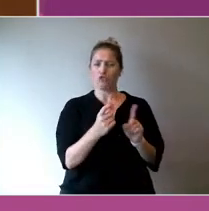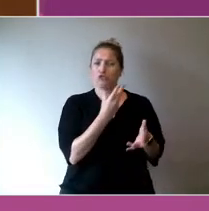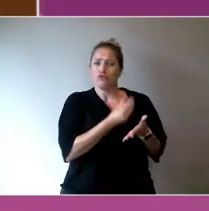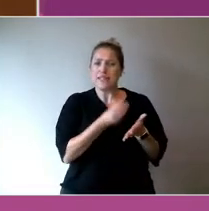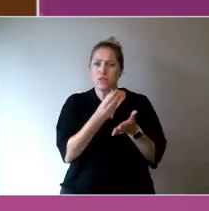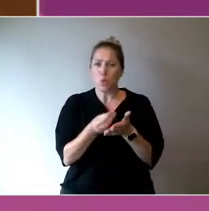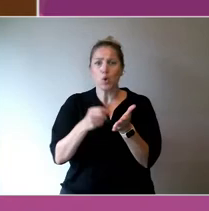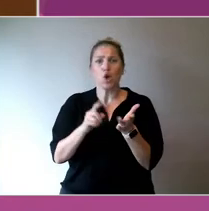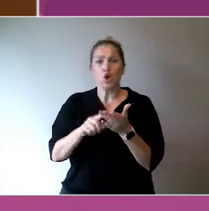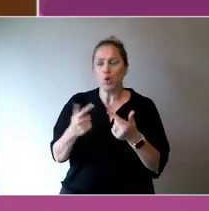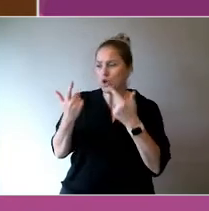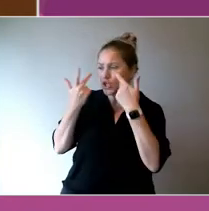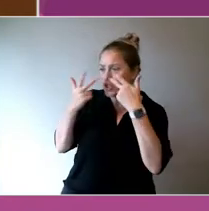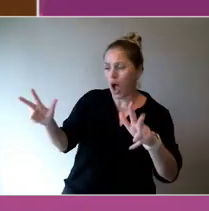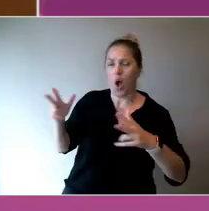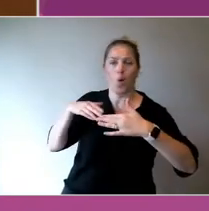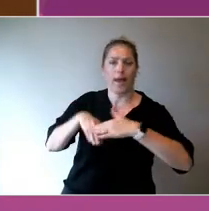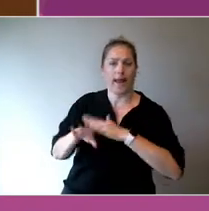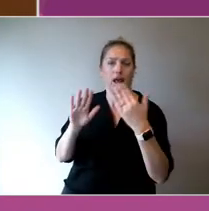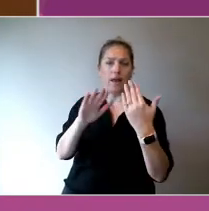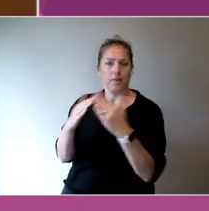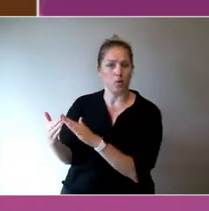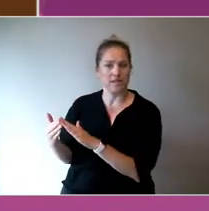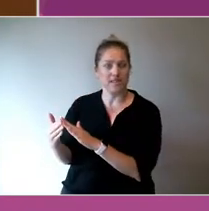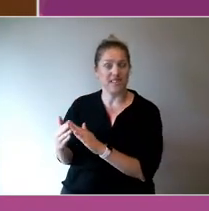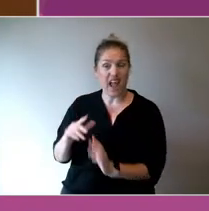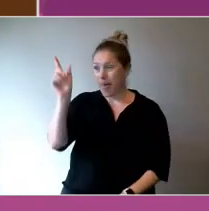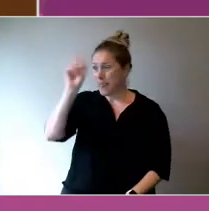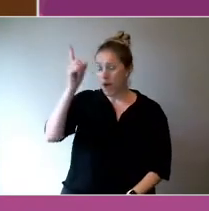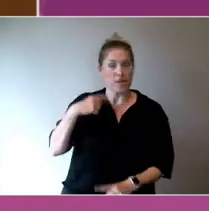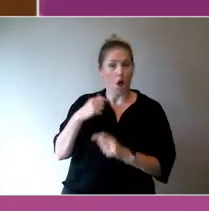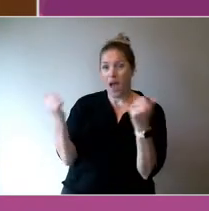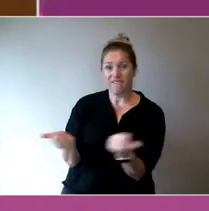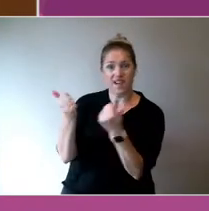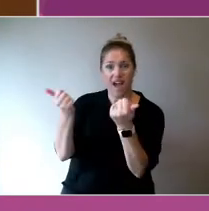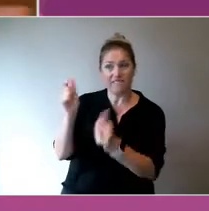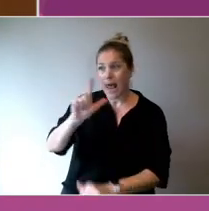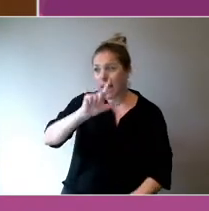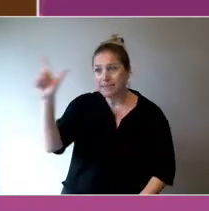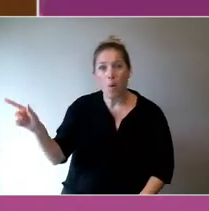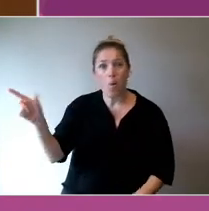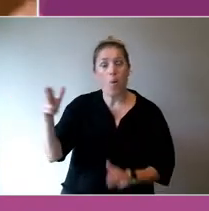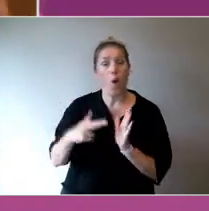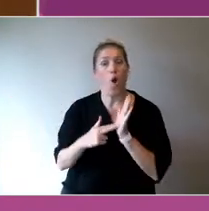We should be in Lismore, northern rivers, and these areas. And we are.